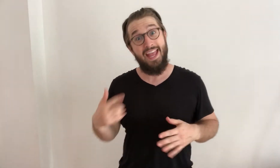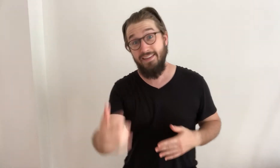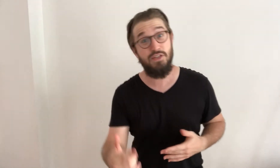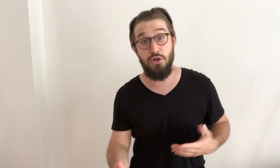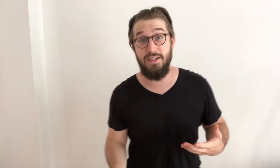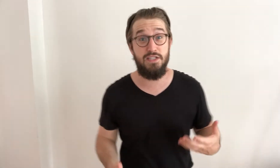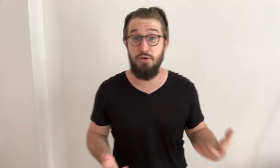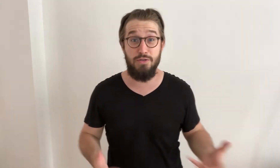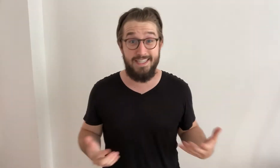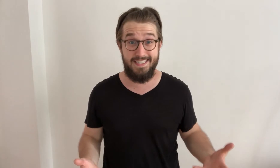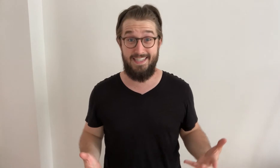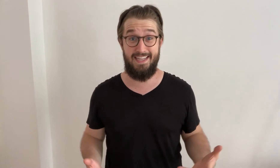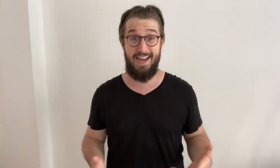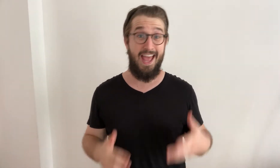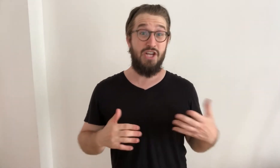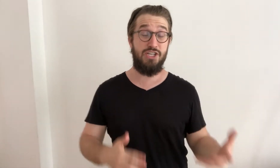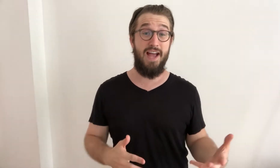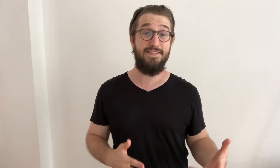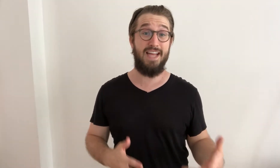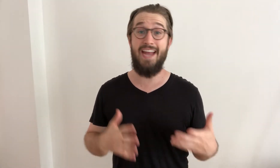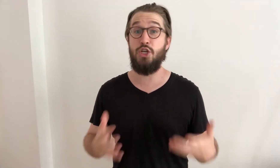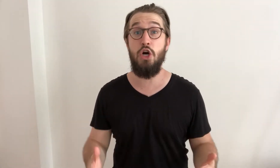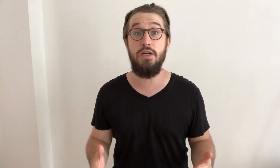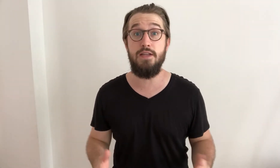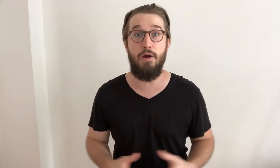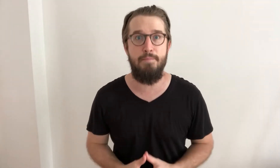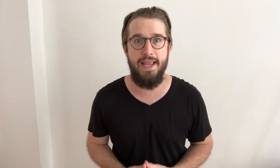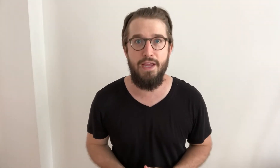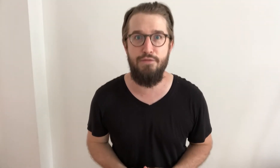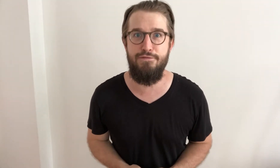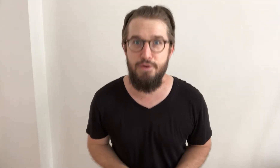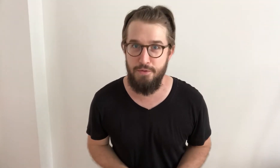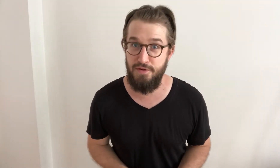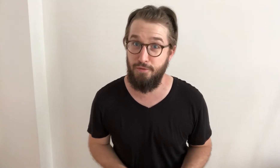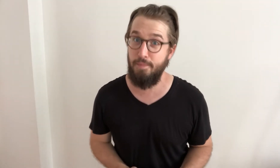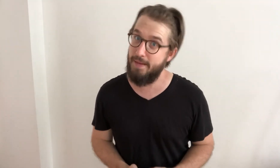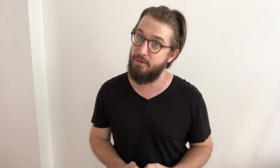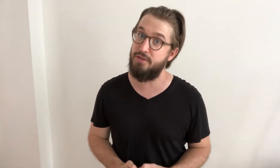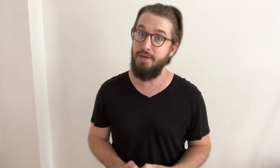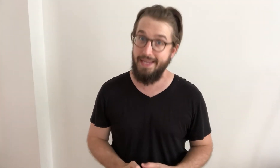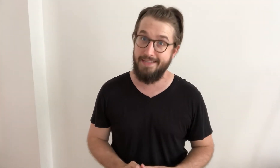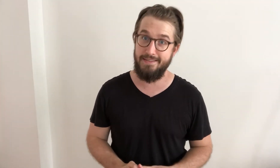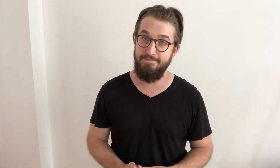Even during social distancing, chefs and cooks are making food for people to eat!